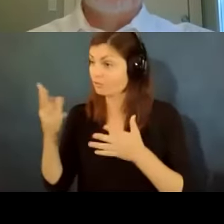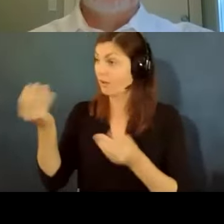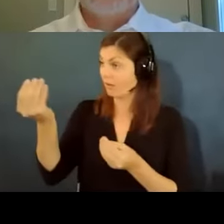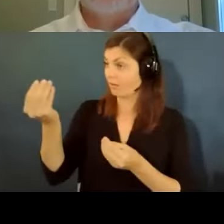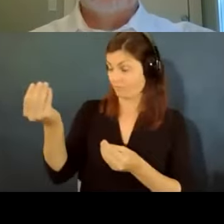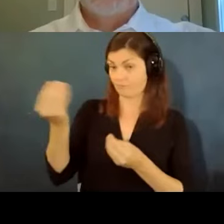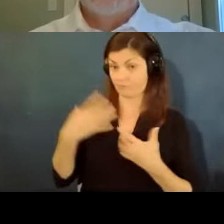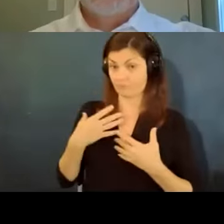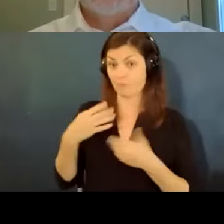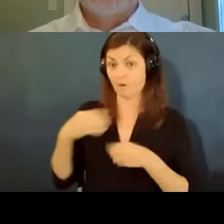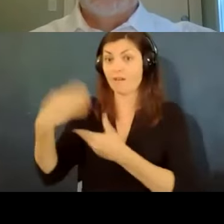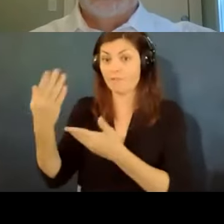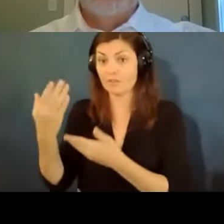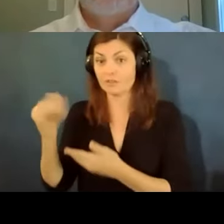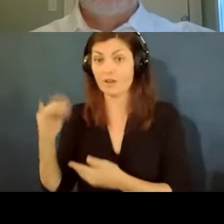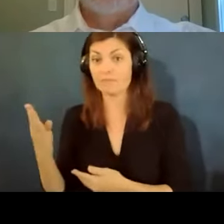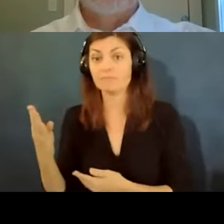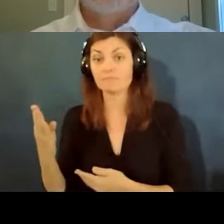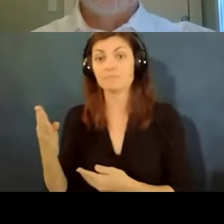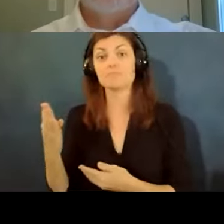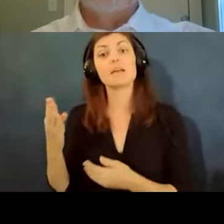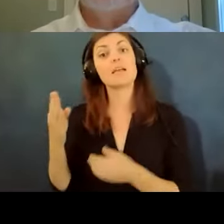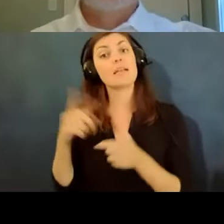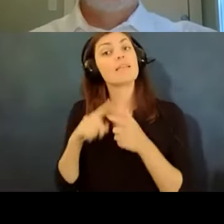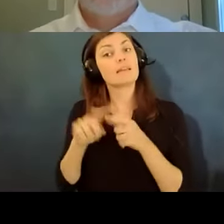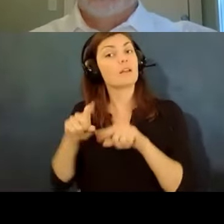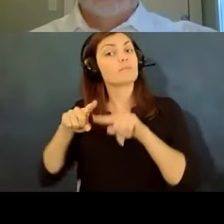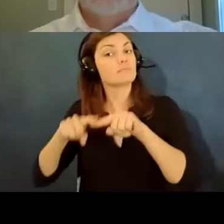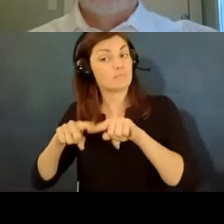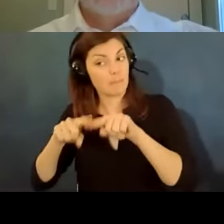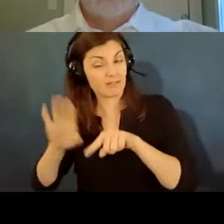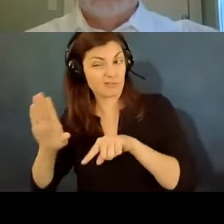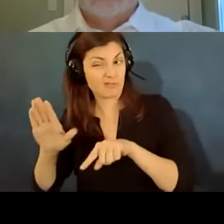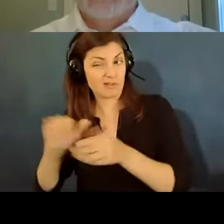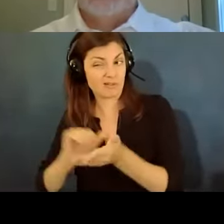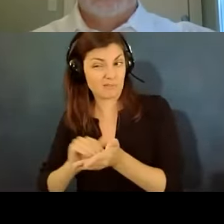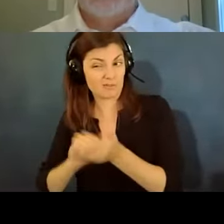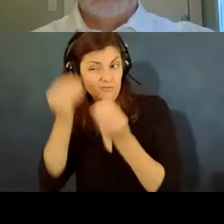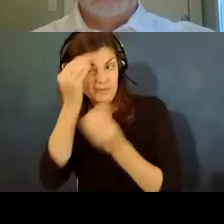things it can be contingent on medical information but it can't be contingent on anything else